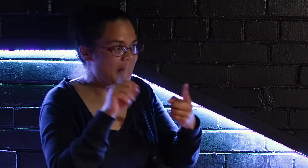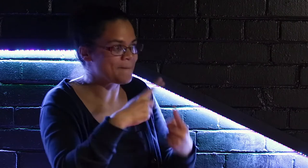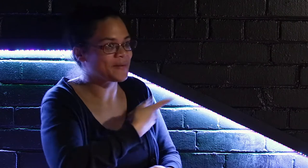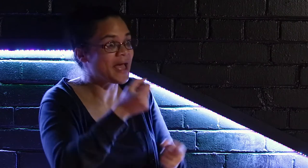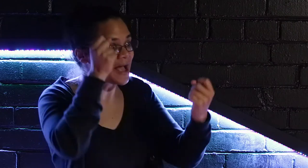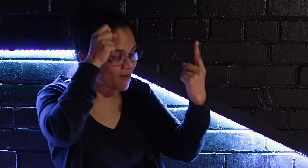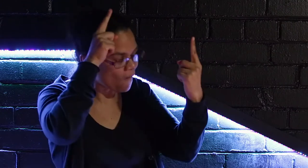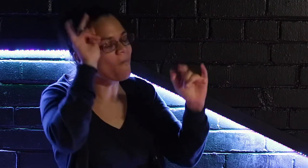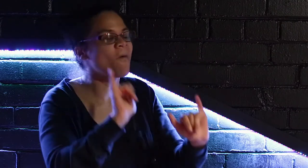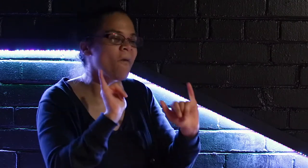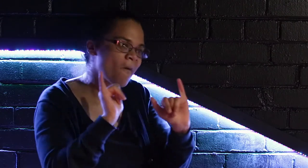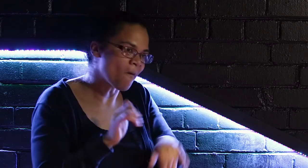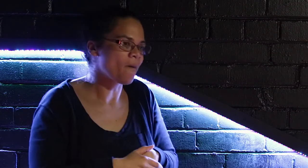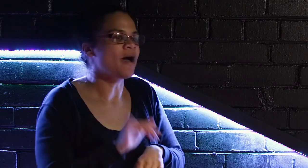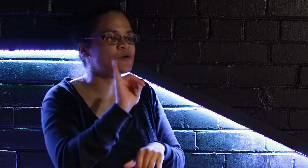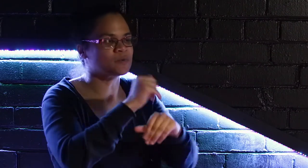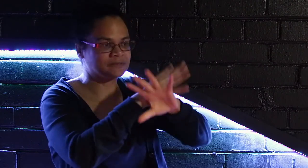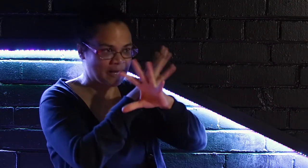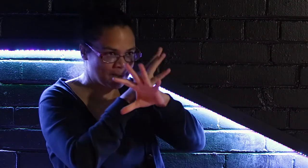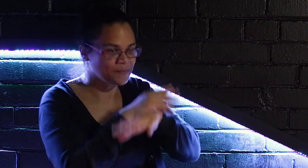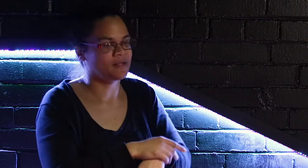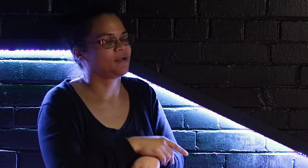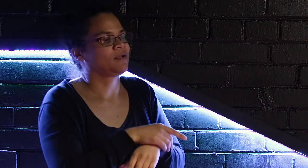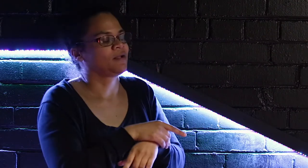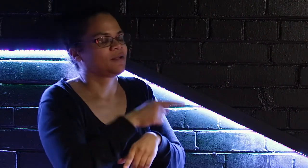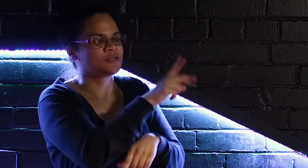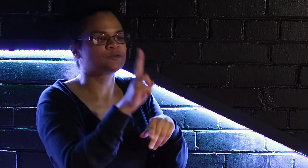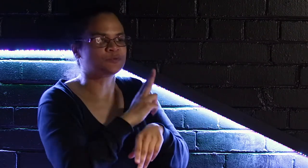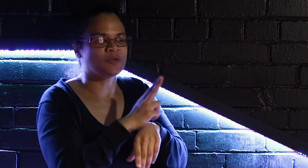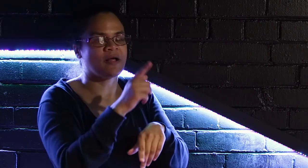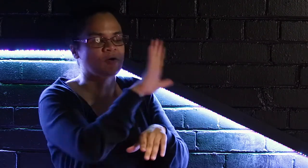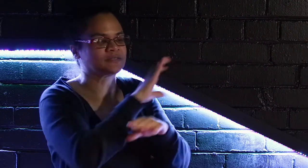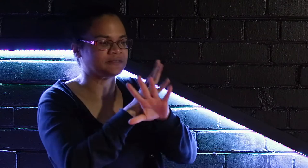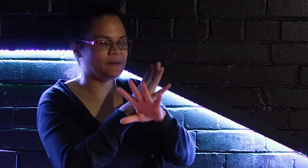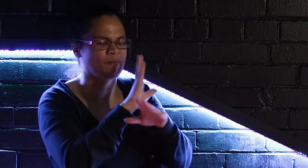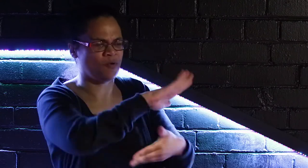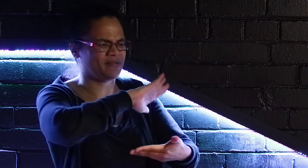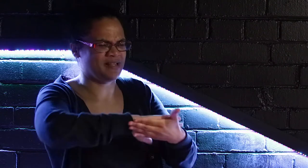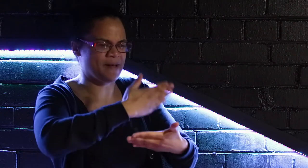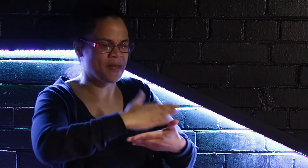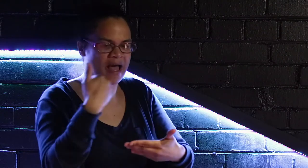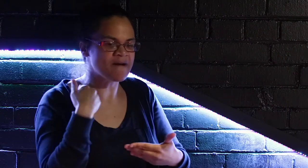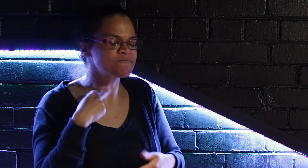got through it and we came to a mutual understanding around a lot of things we were talking about. We use Skype.